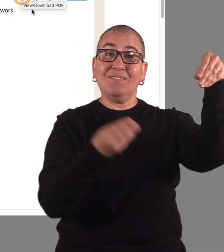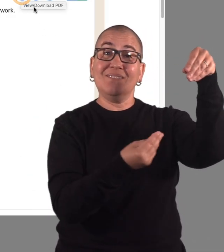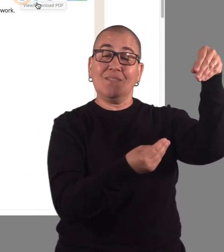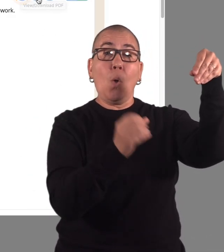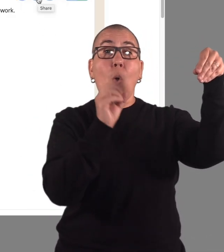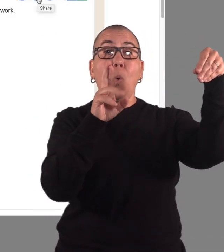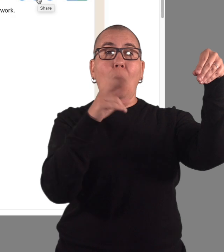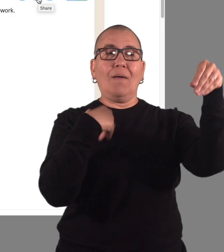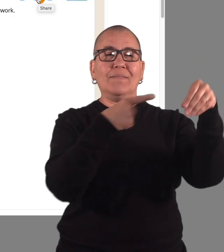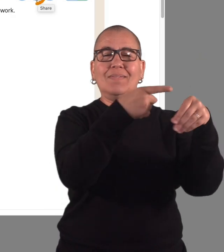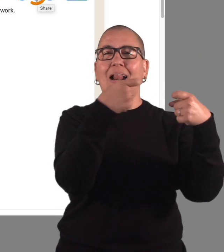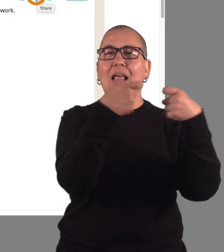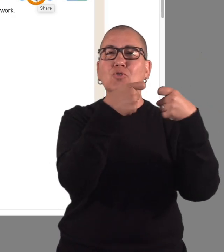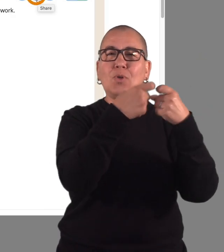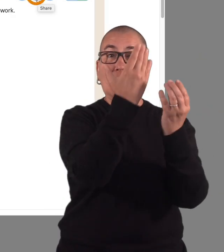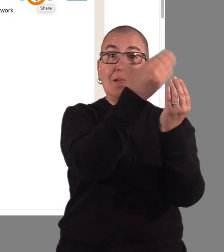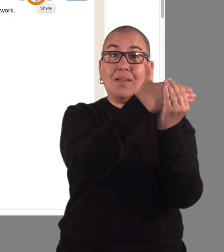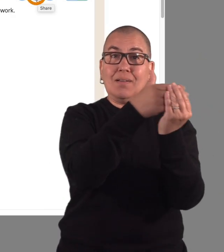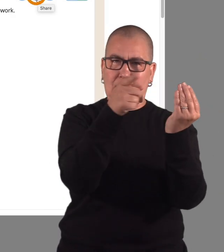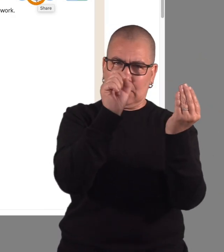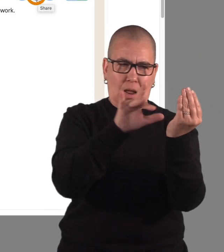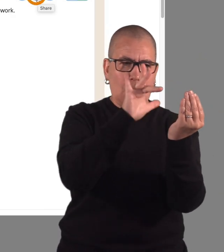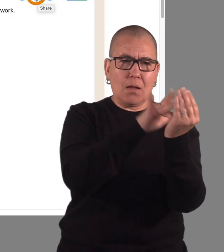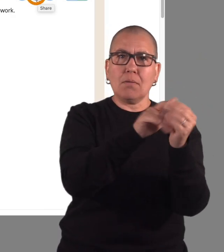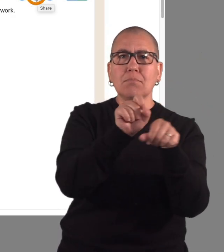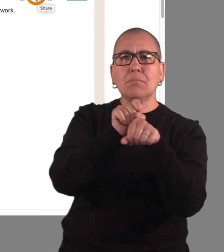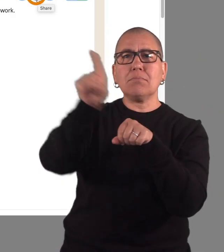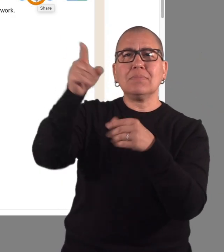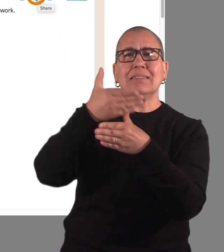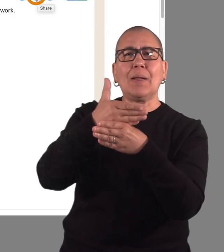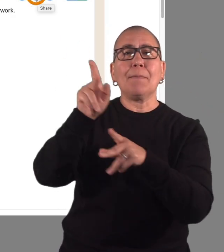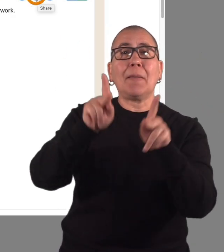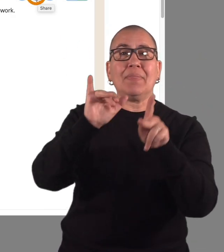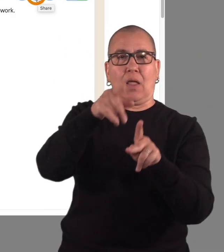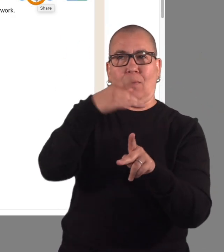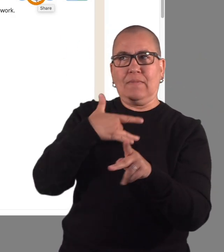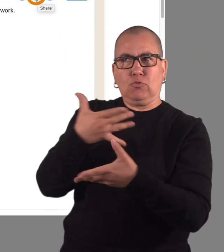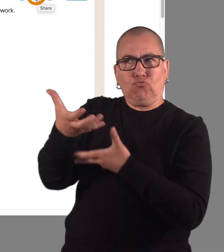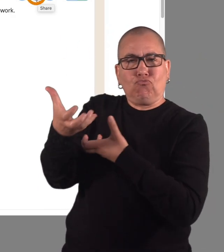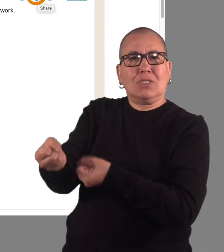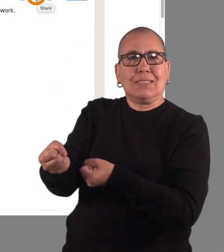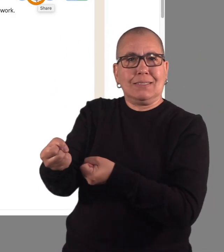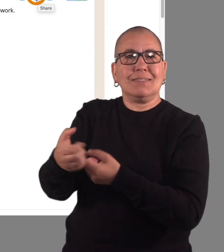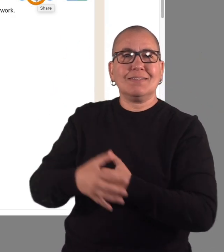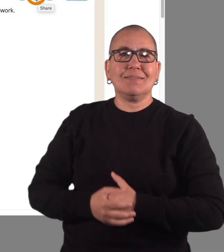or share your results with people you trust.